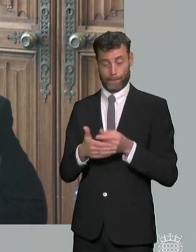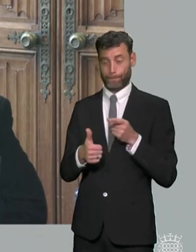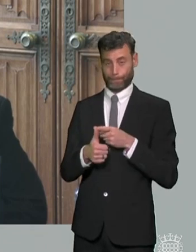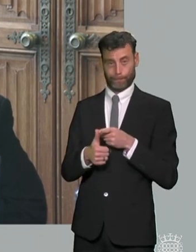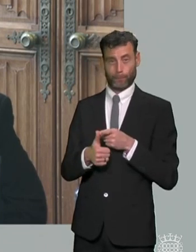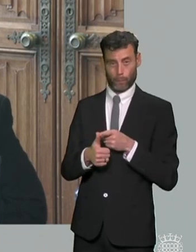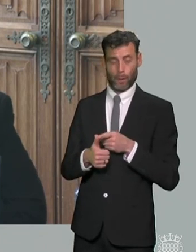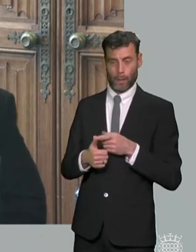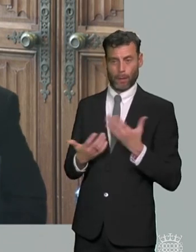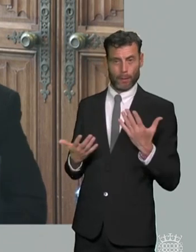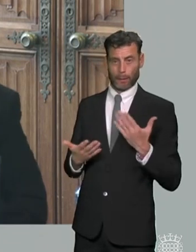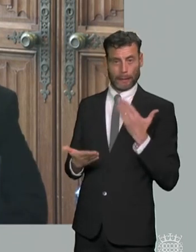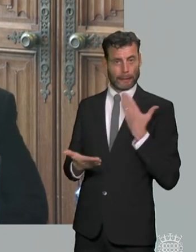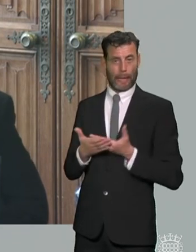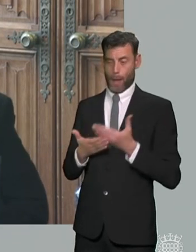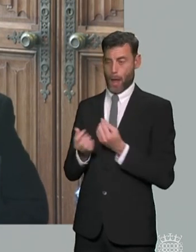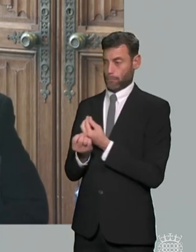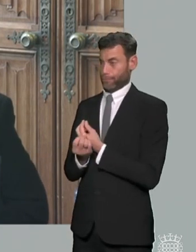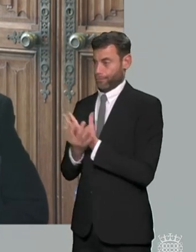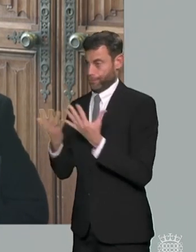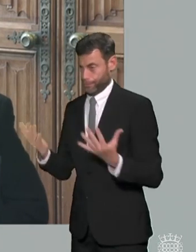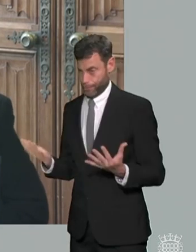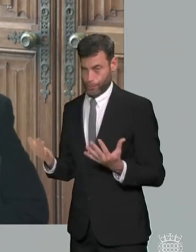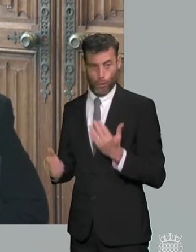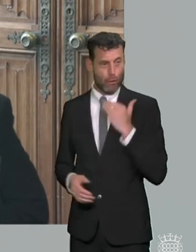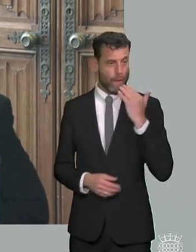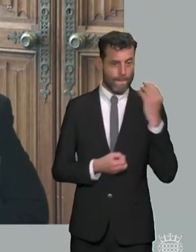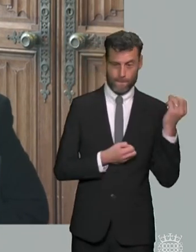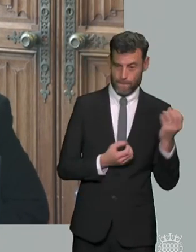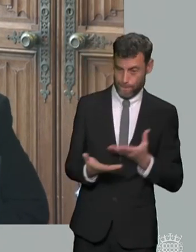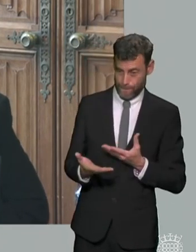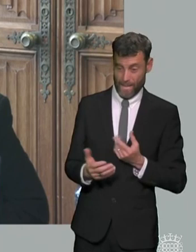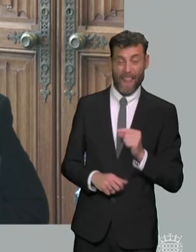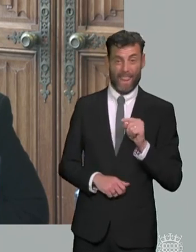within the system and i know that um ali just said it wasn't just about pumping money but